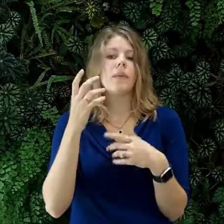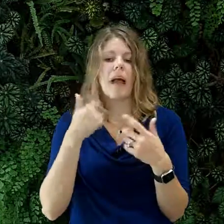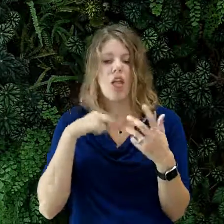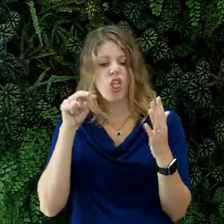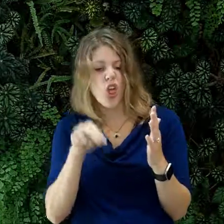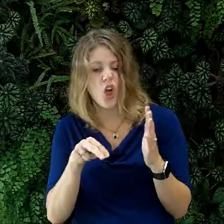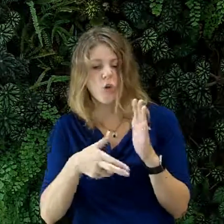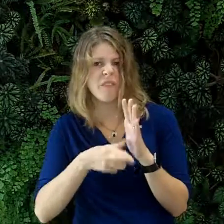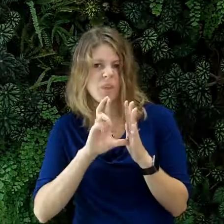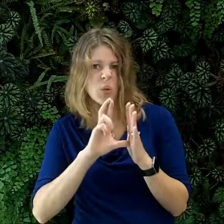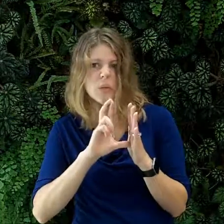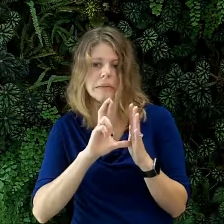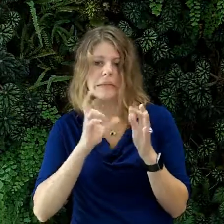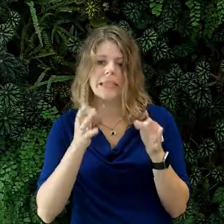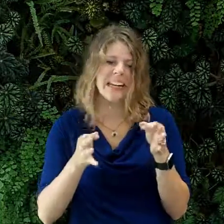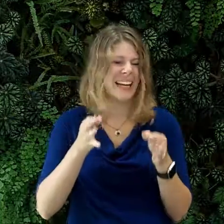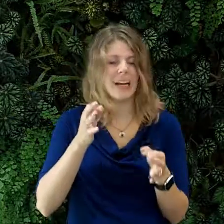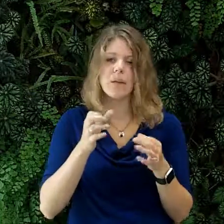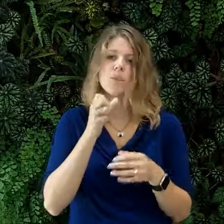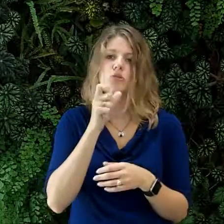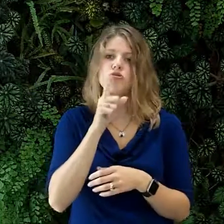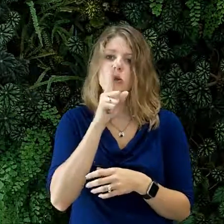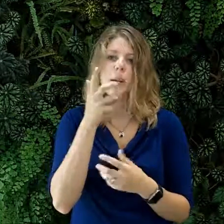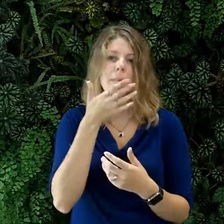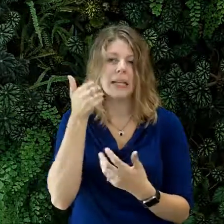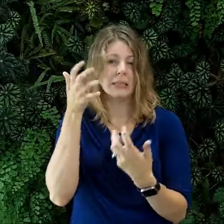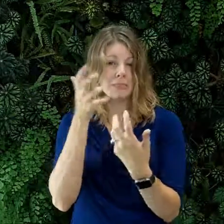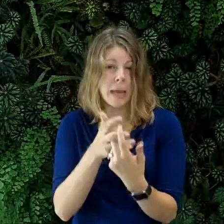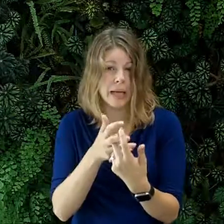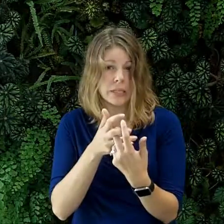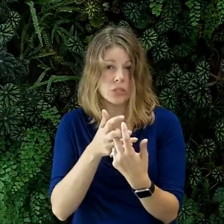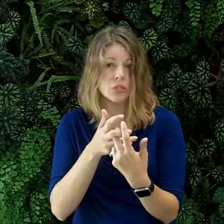for example, if i review your form and find that your category choice is not the best fit for you